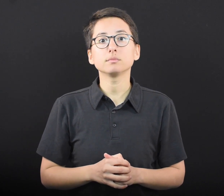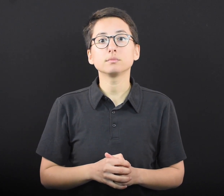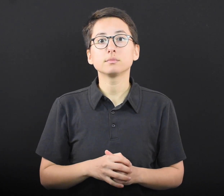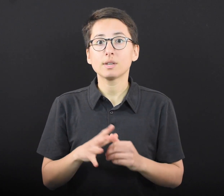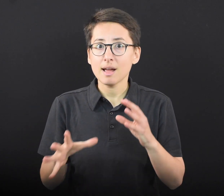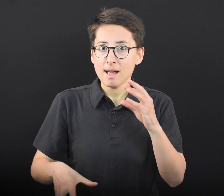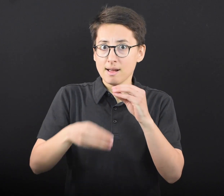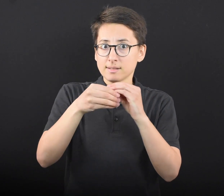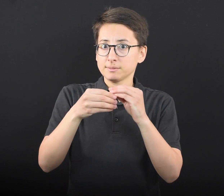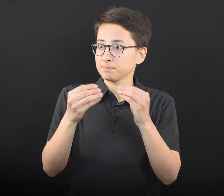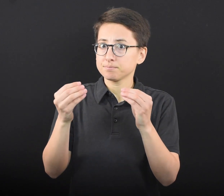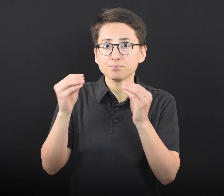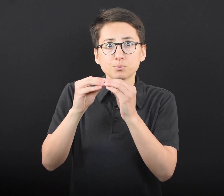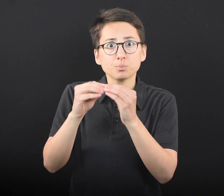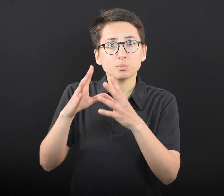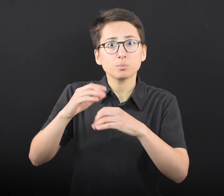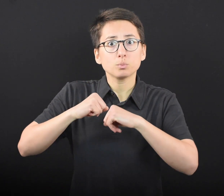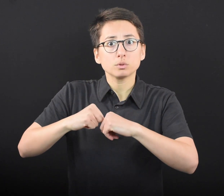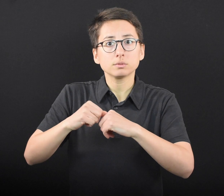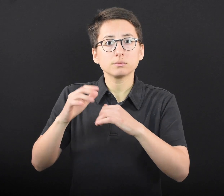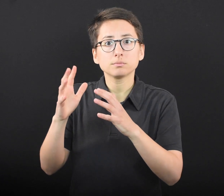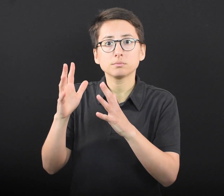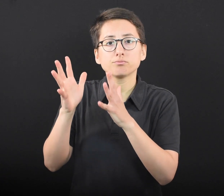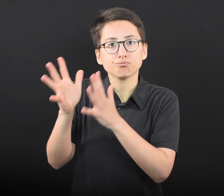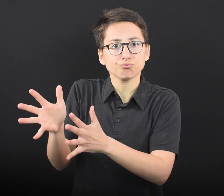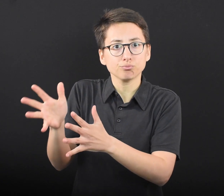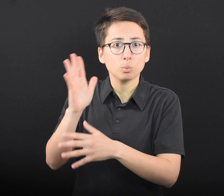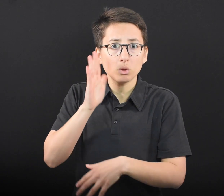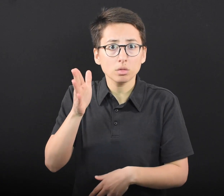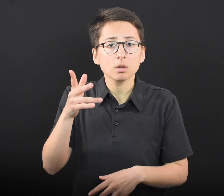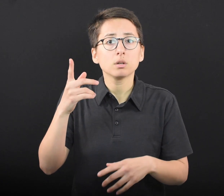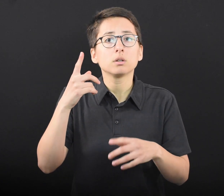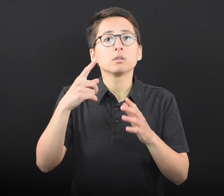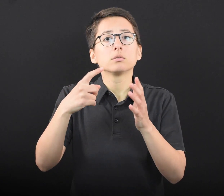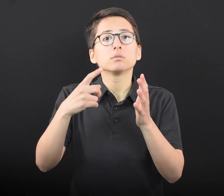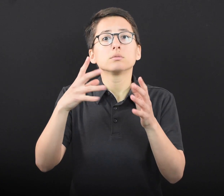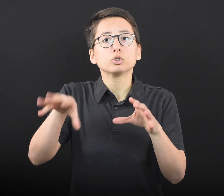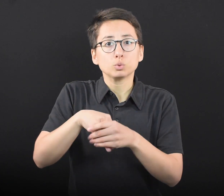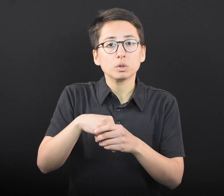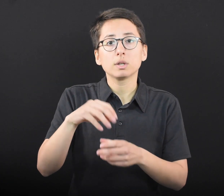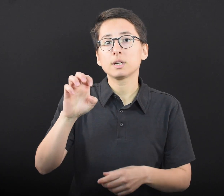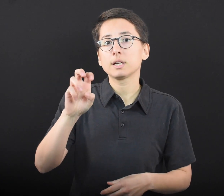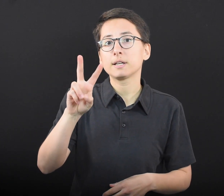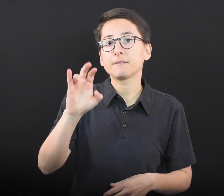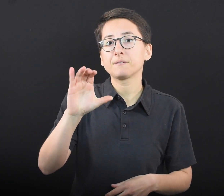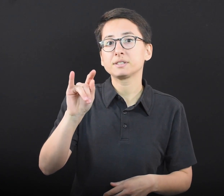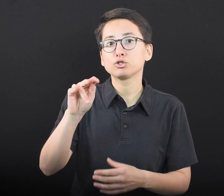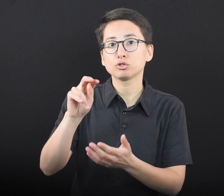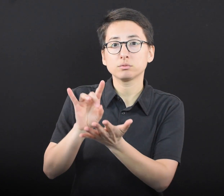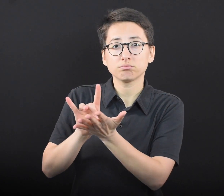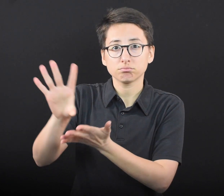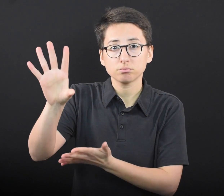Additional protections will remain, including the eviction moratorium,